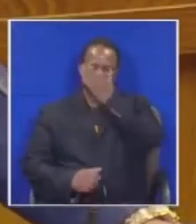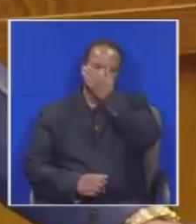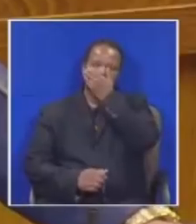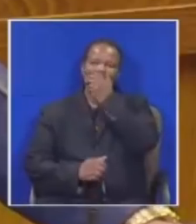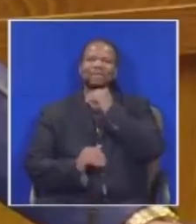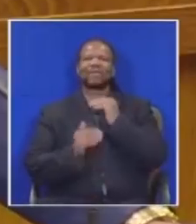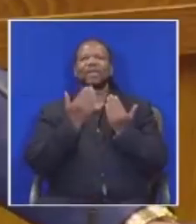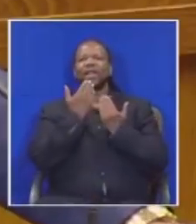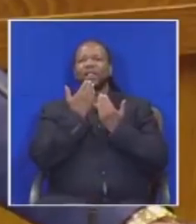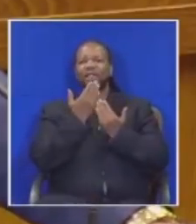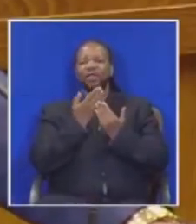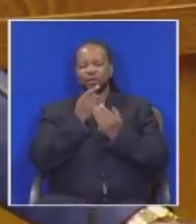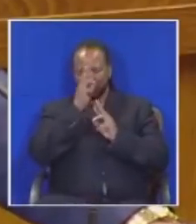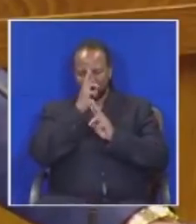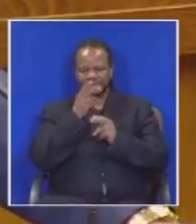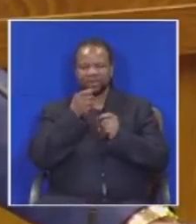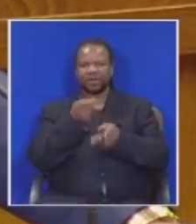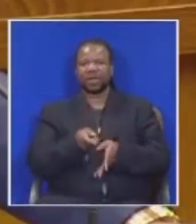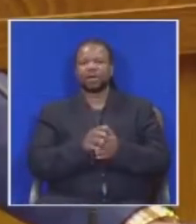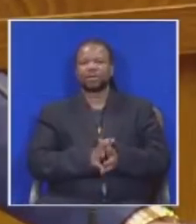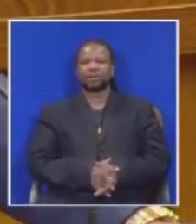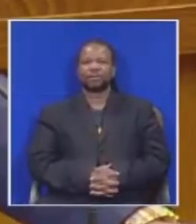Speaker, the Commission